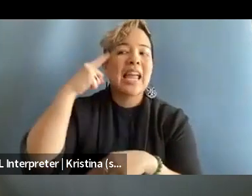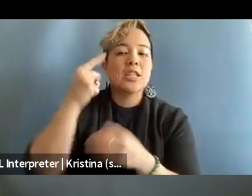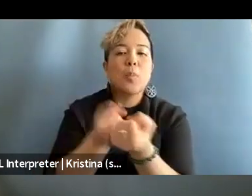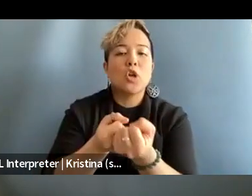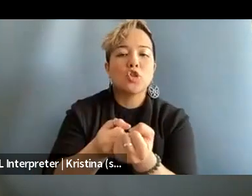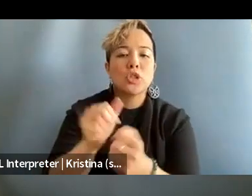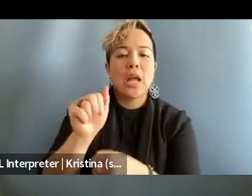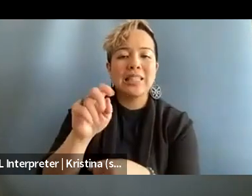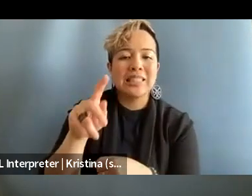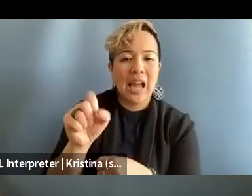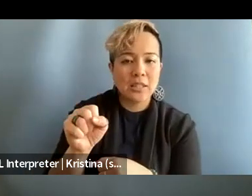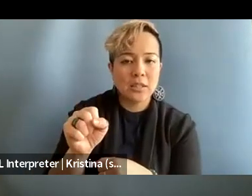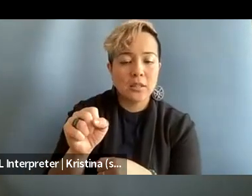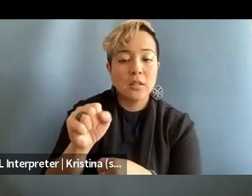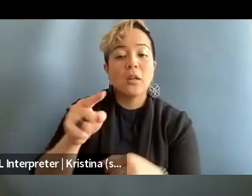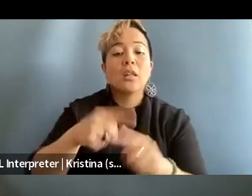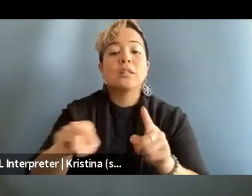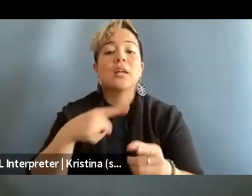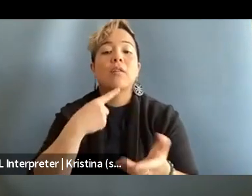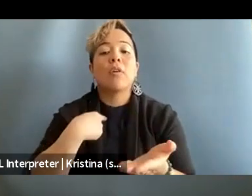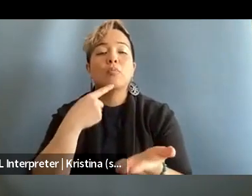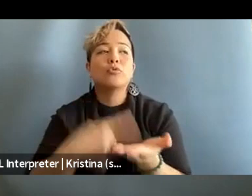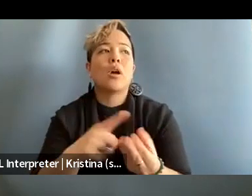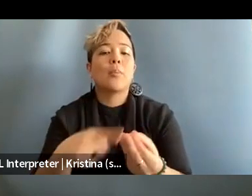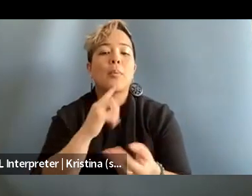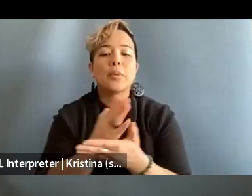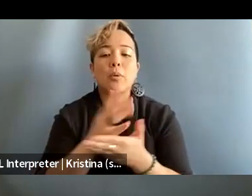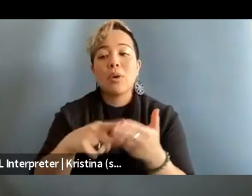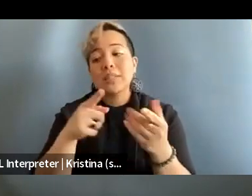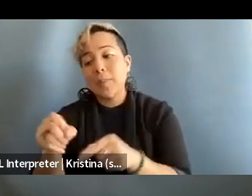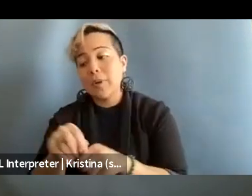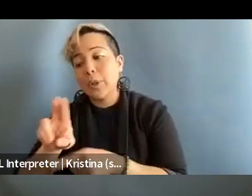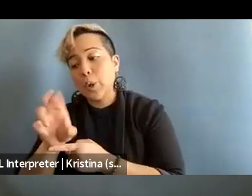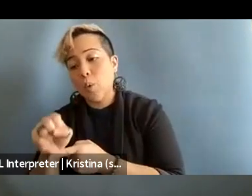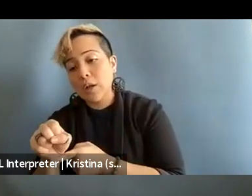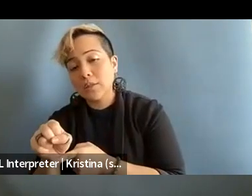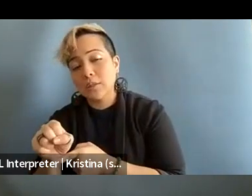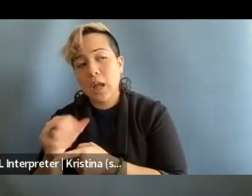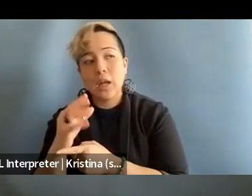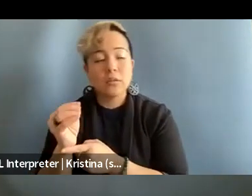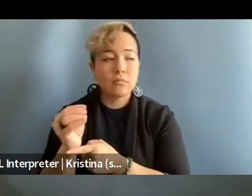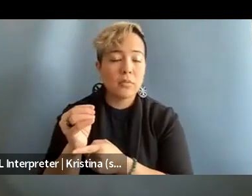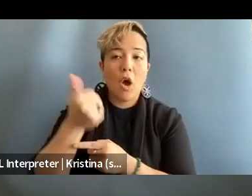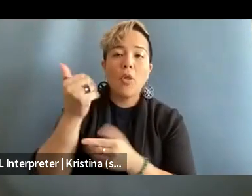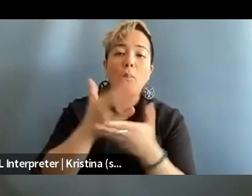I think the differences that I will talk about between what's happening in the US and in other parts of the world